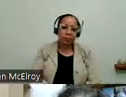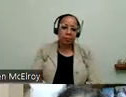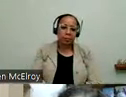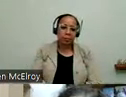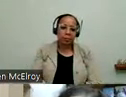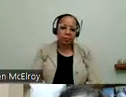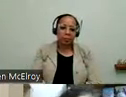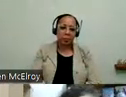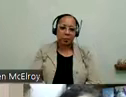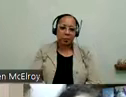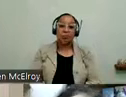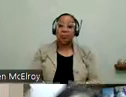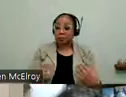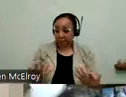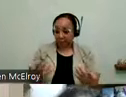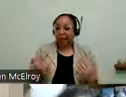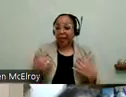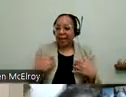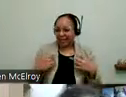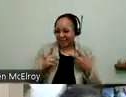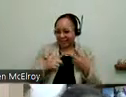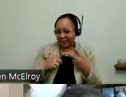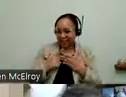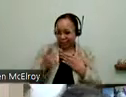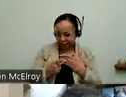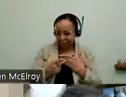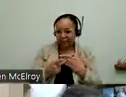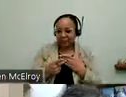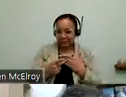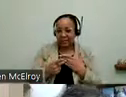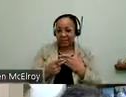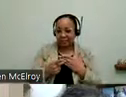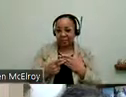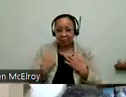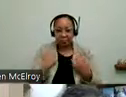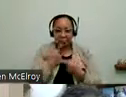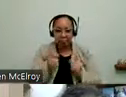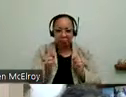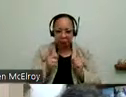So I have a second initiative that we announced with the Department of